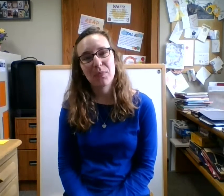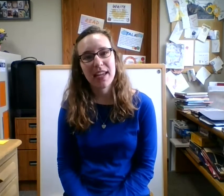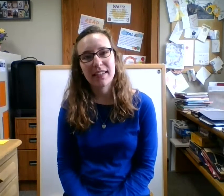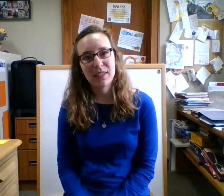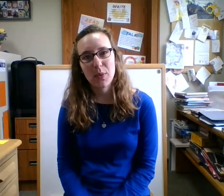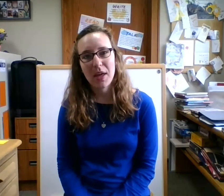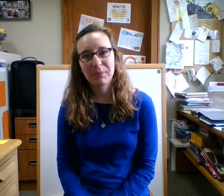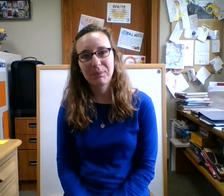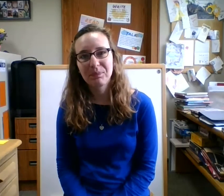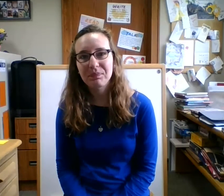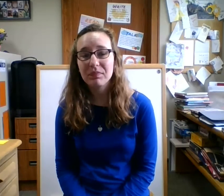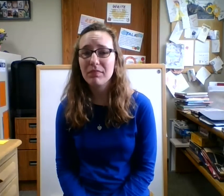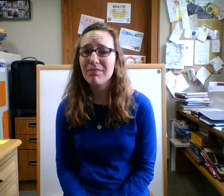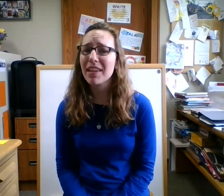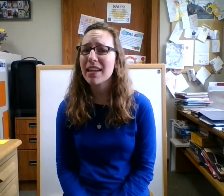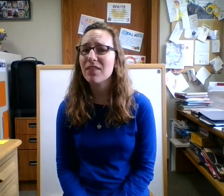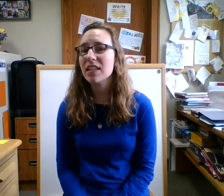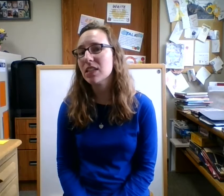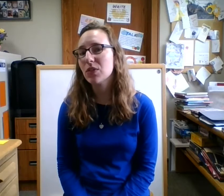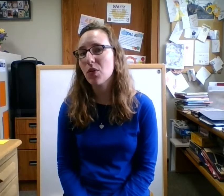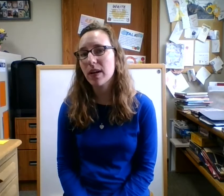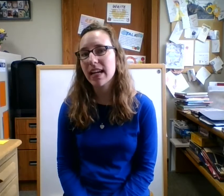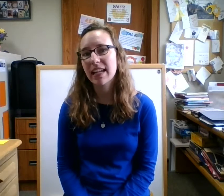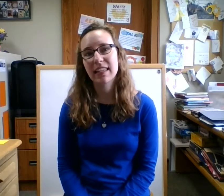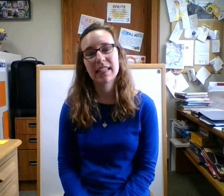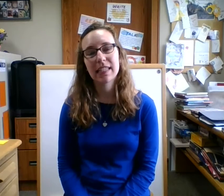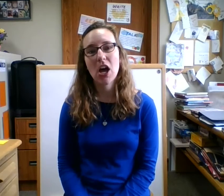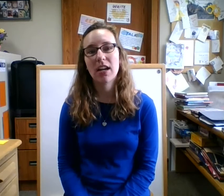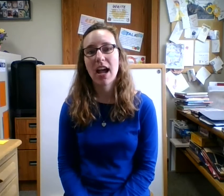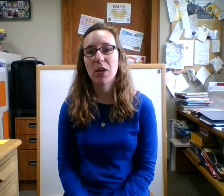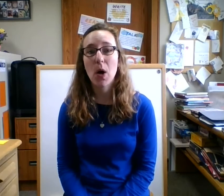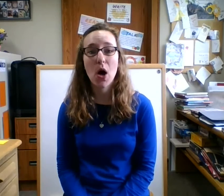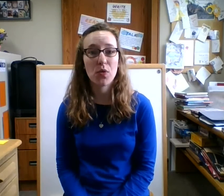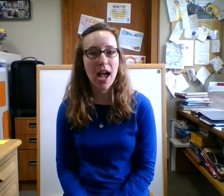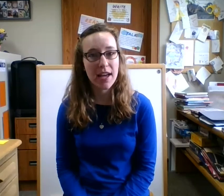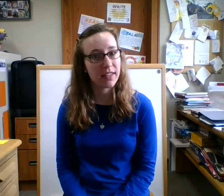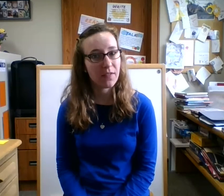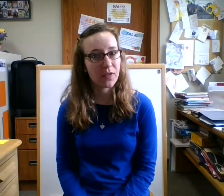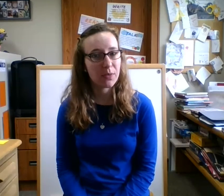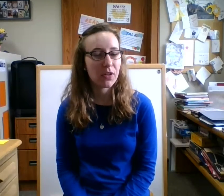your band as well and if this story and the song got you all riled up for some